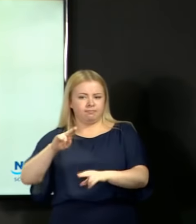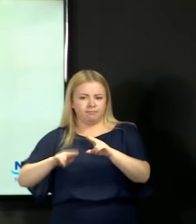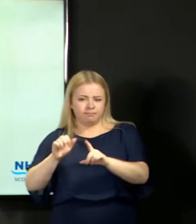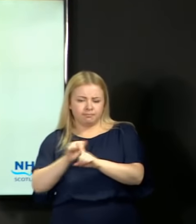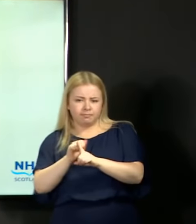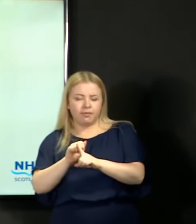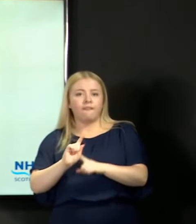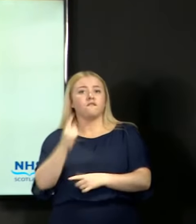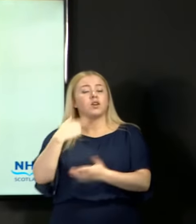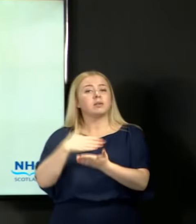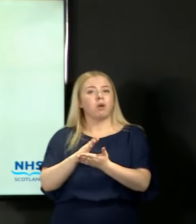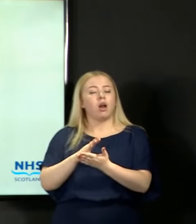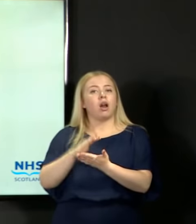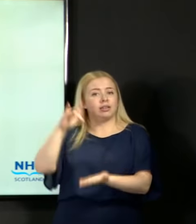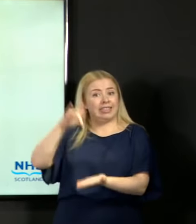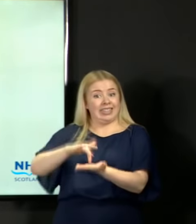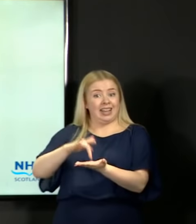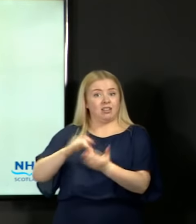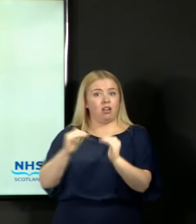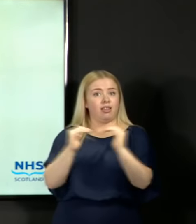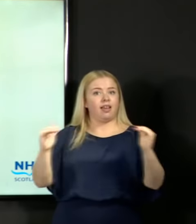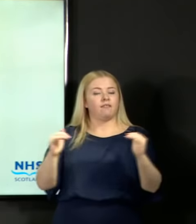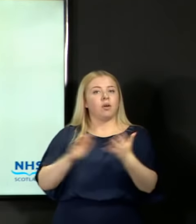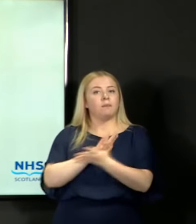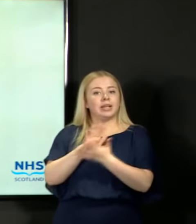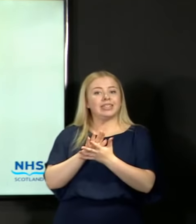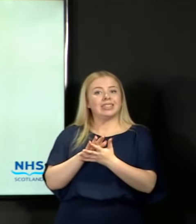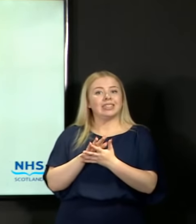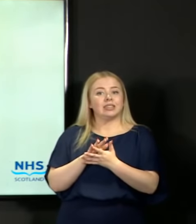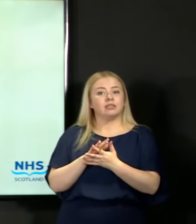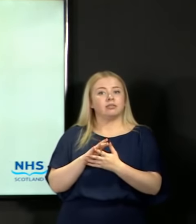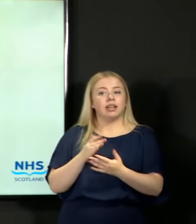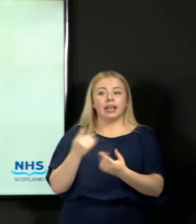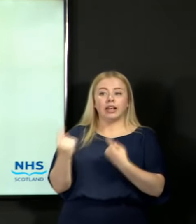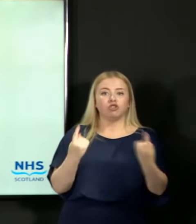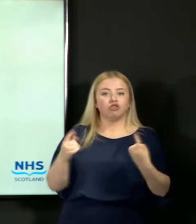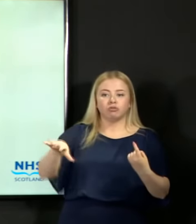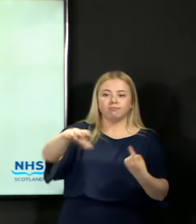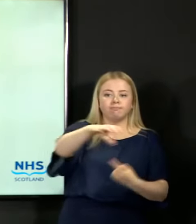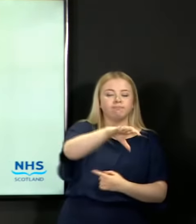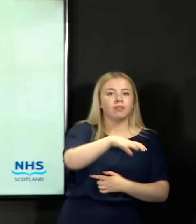level, involves essentially allowing centres a degree of flexibility in the estimation